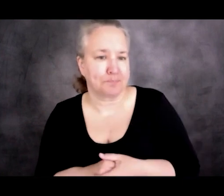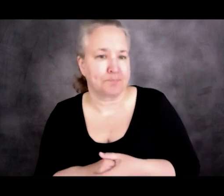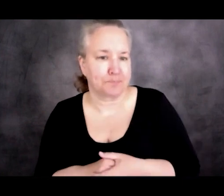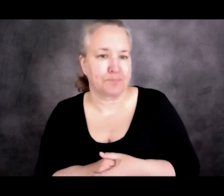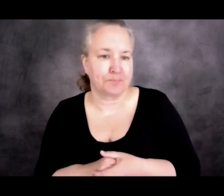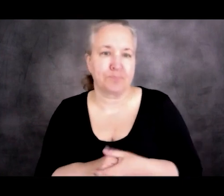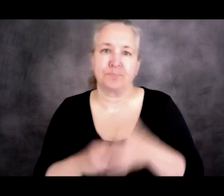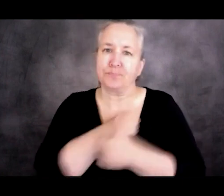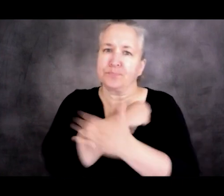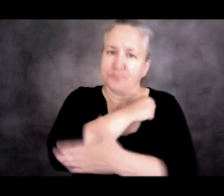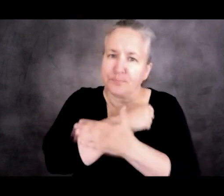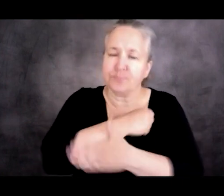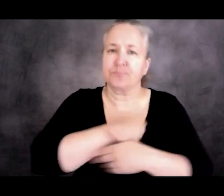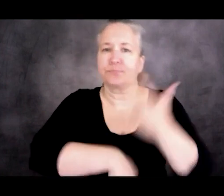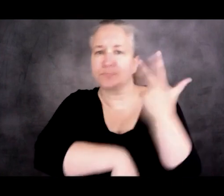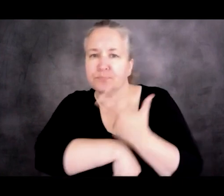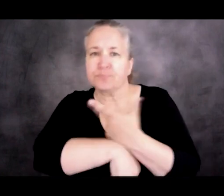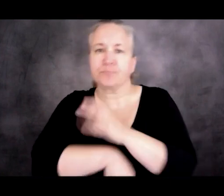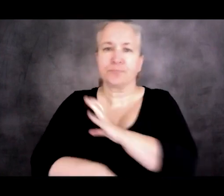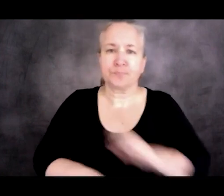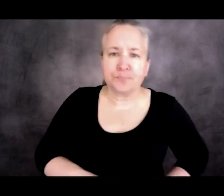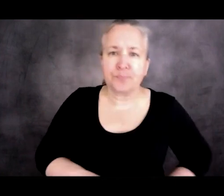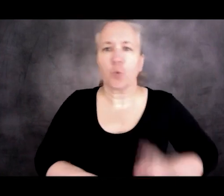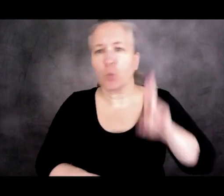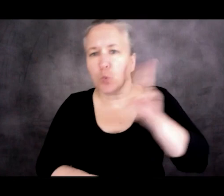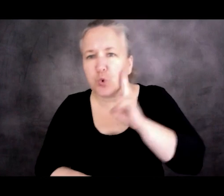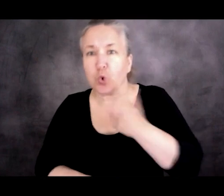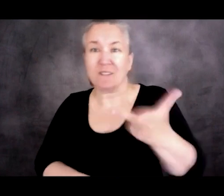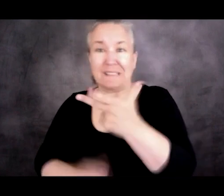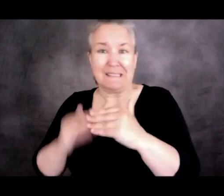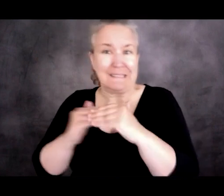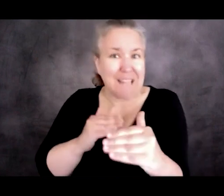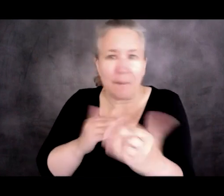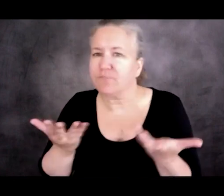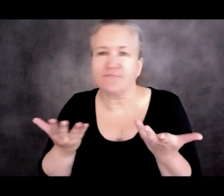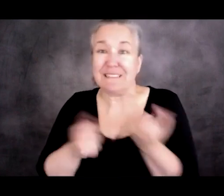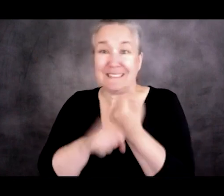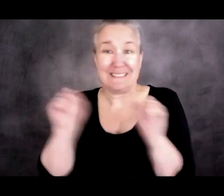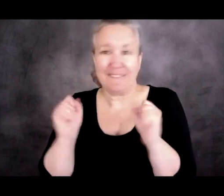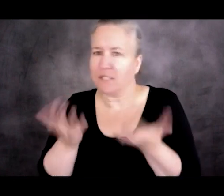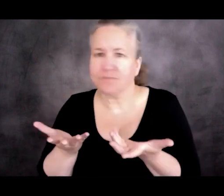were themselves quite unstable, quite unsafe, and themselves were sending asylum seekers